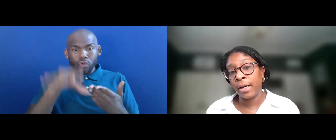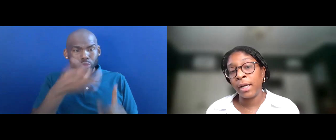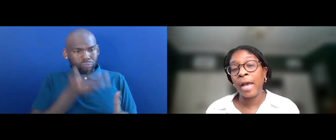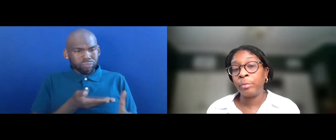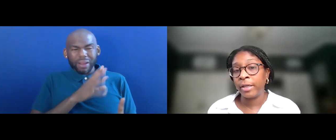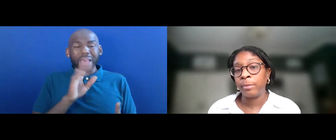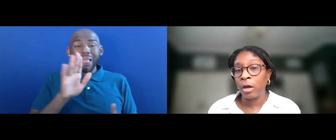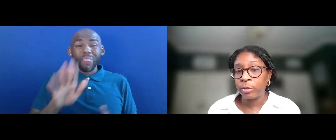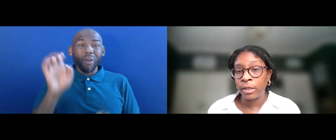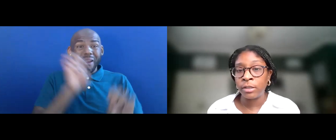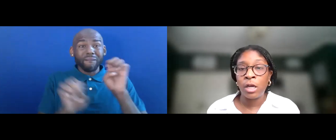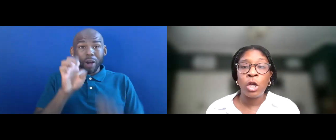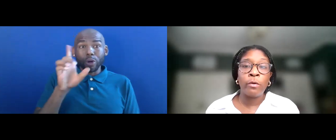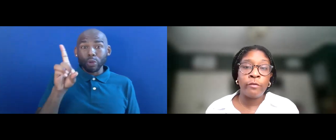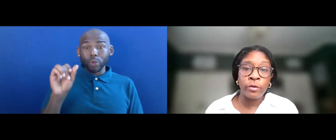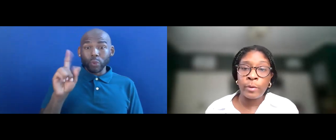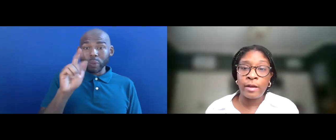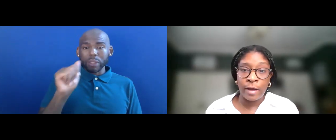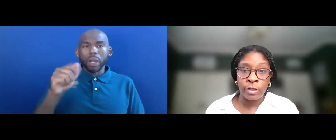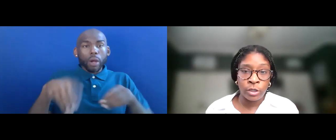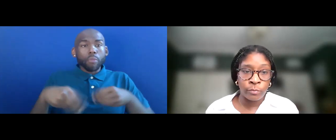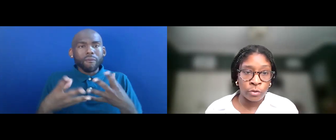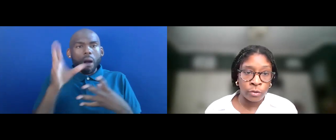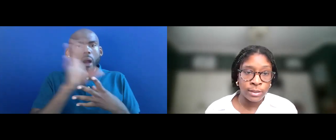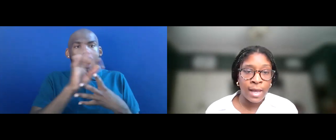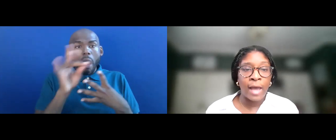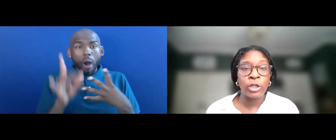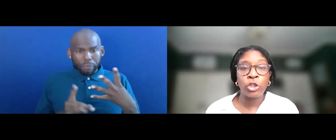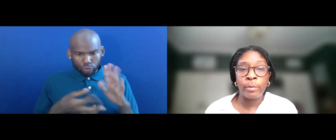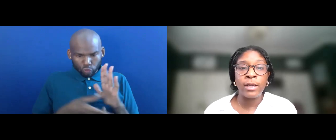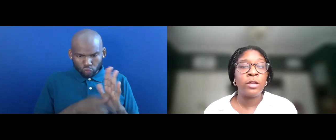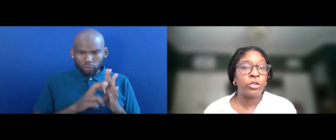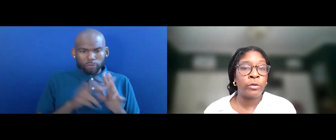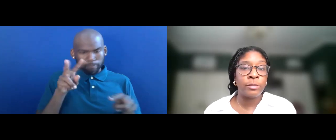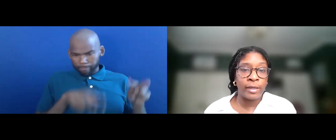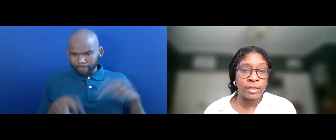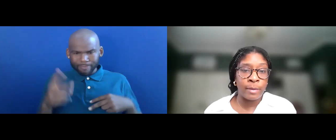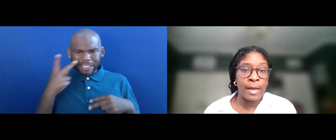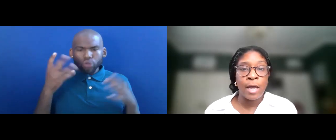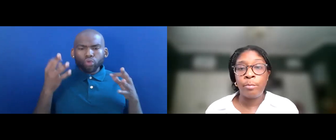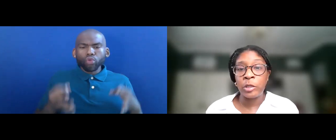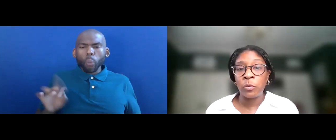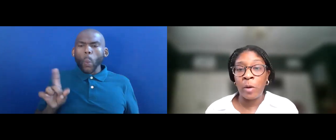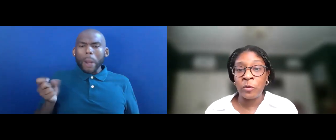DATA AND PLACEMENT OPTIONS REVIEW THE EVALUATION RESULTS AND DETERMINE THE STUDENT'S PLACEMENT, BASED ON WHETHER THE